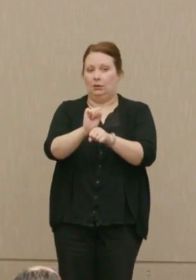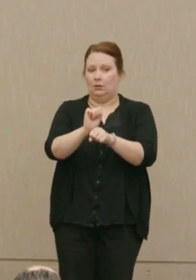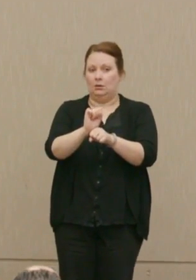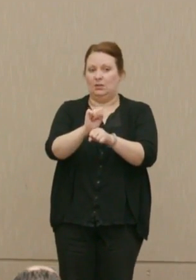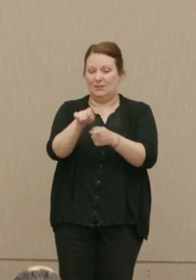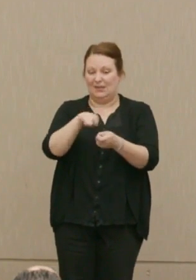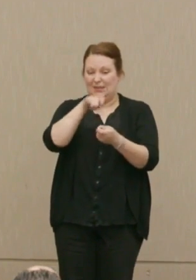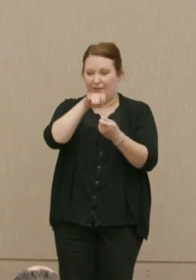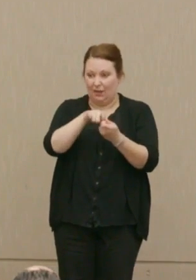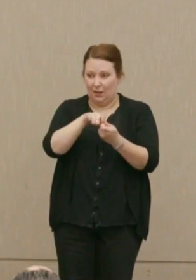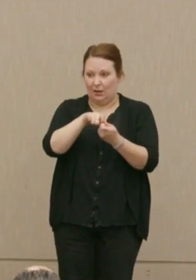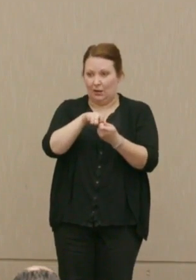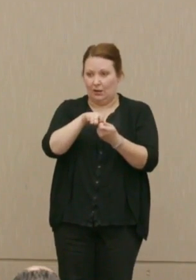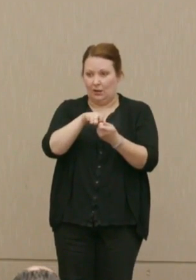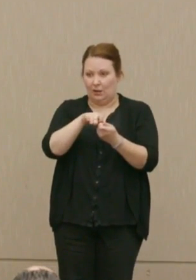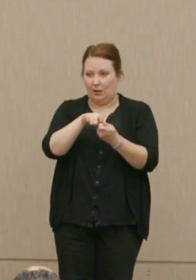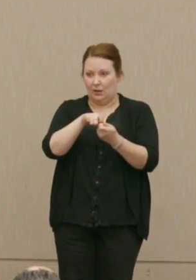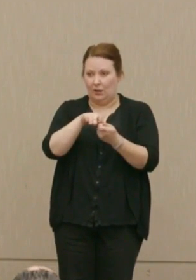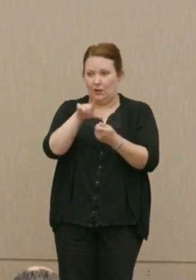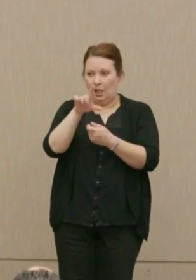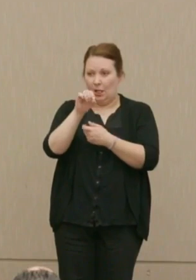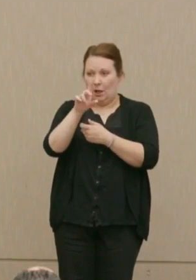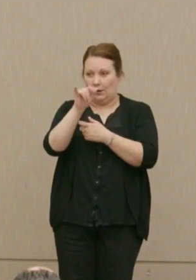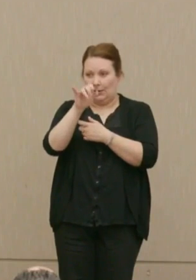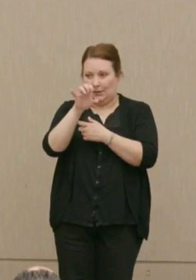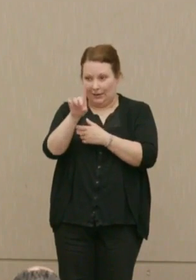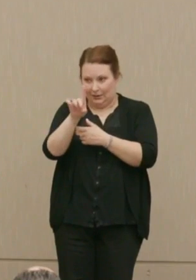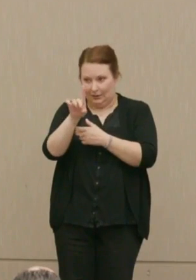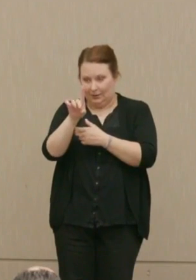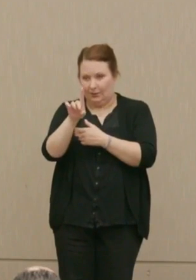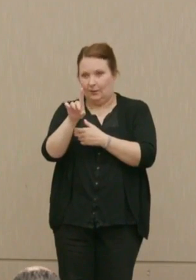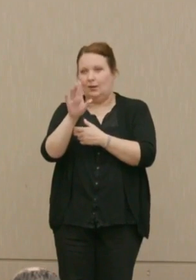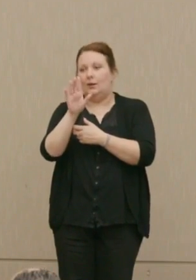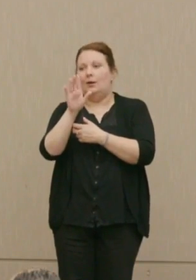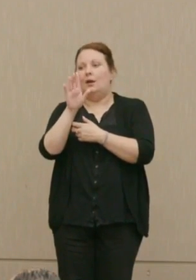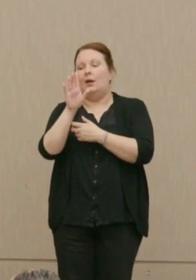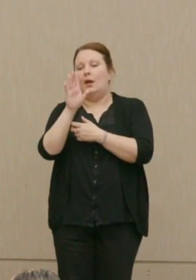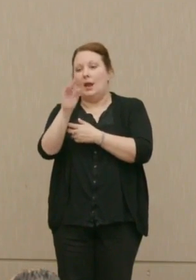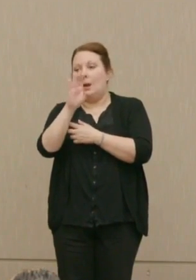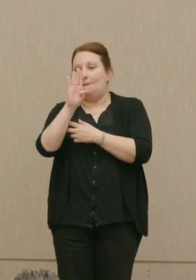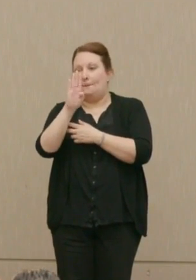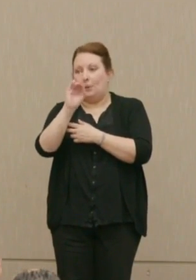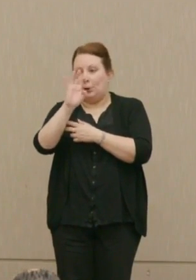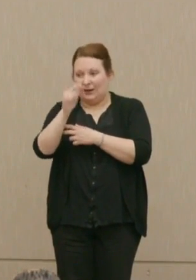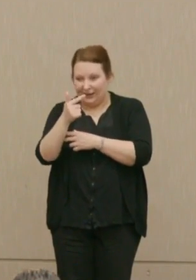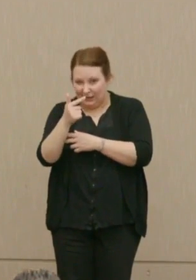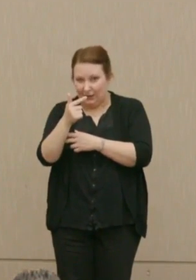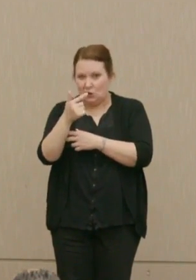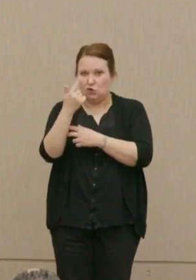Very specifically, when literally Lockheed and Boeing and General Dynamics and someone